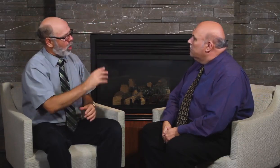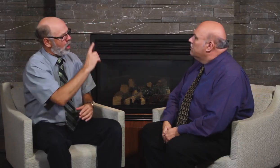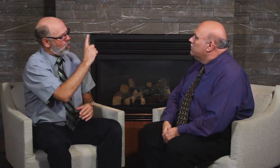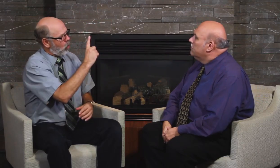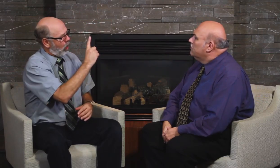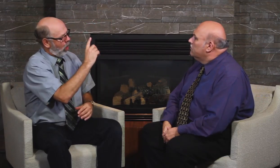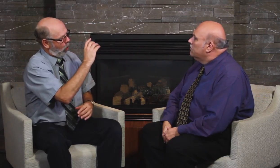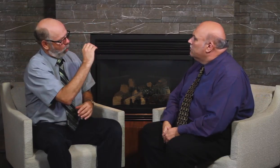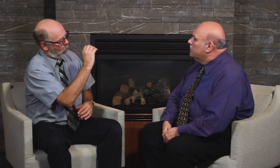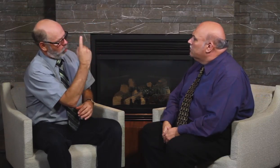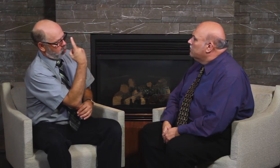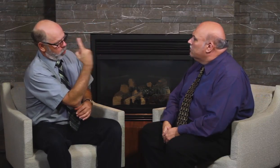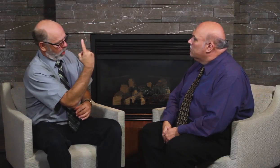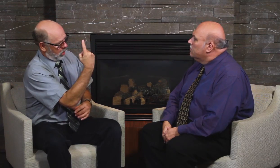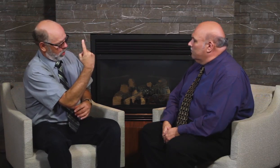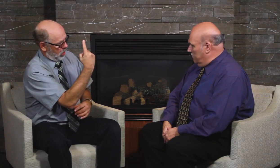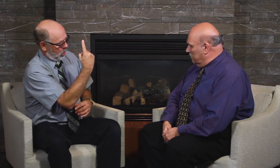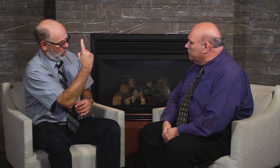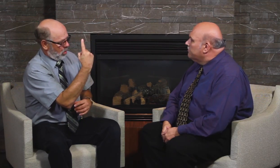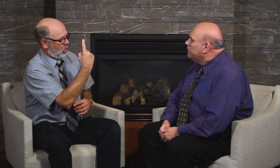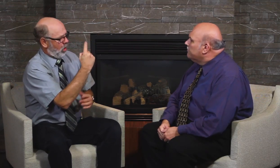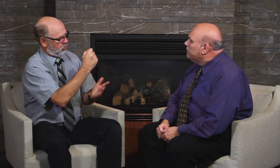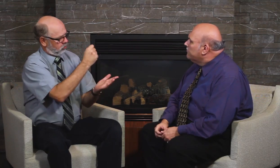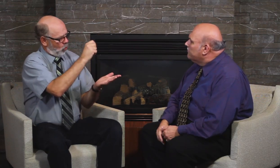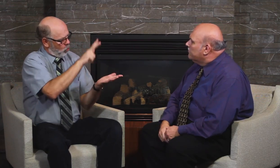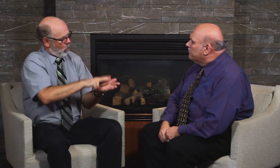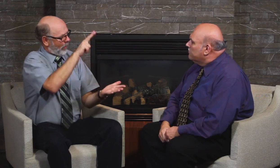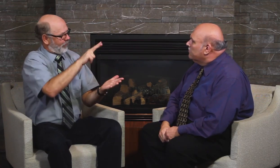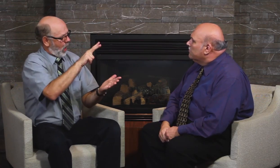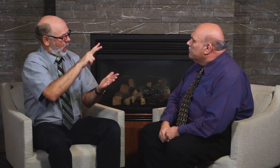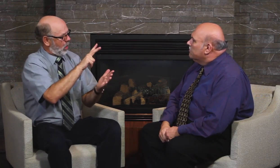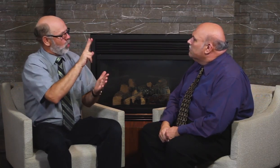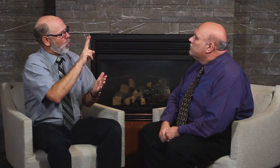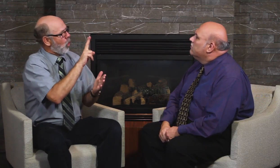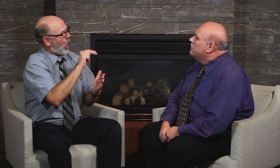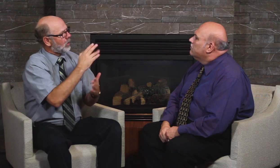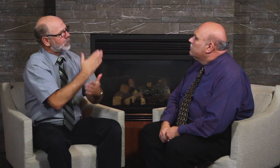many countries. One hundred and one countries support